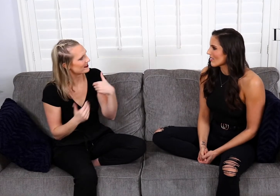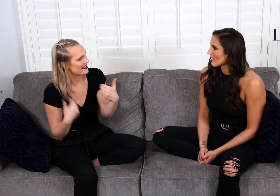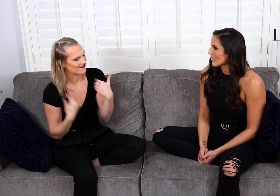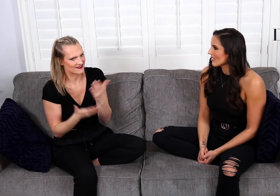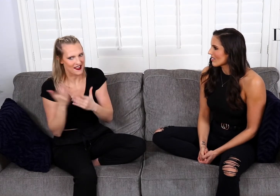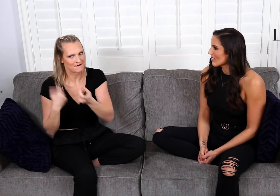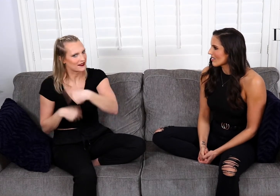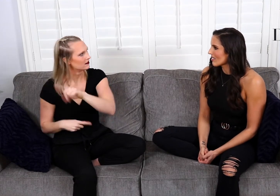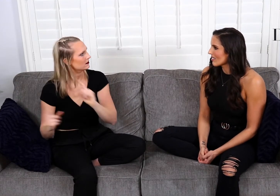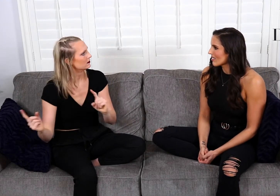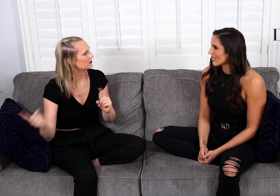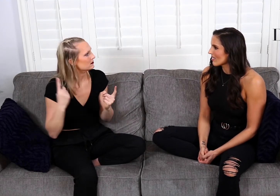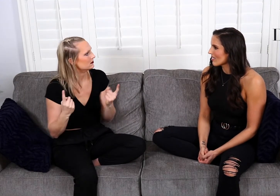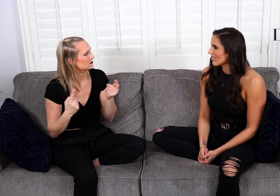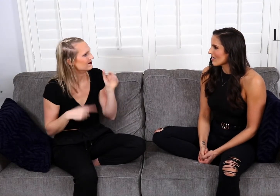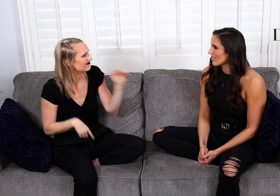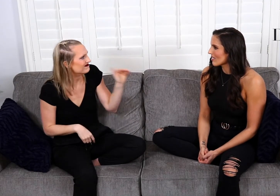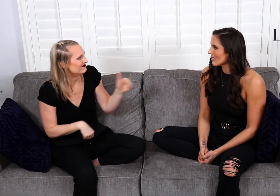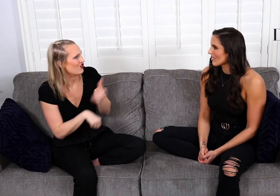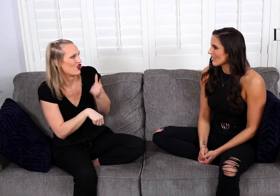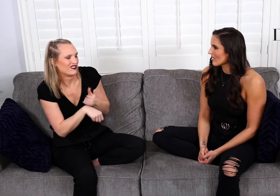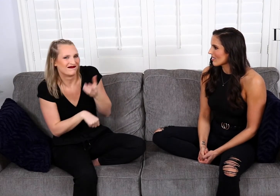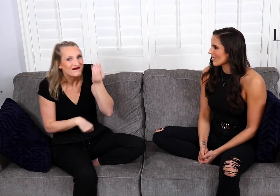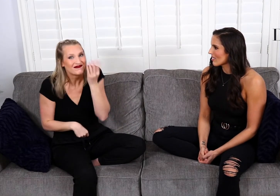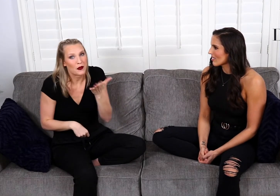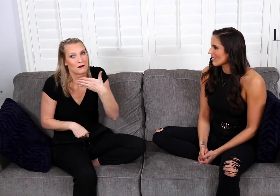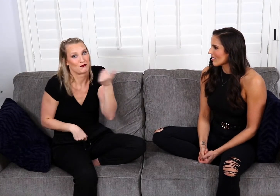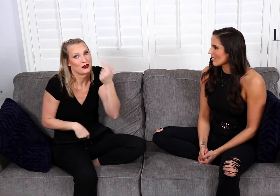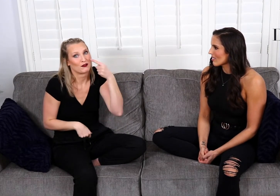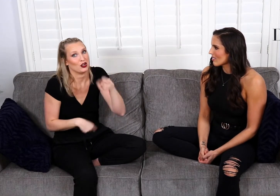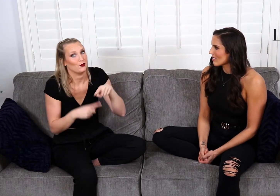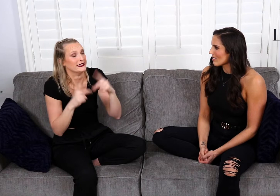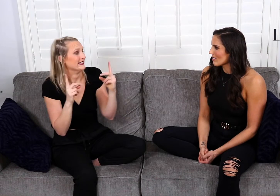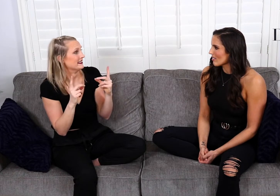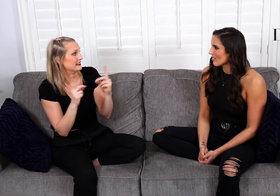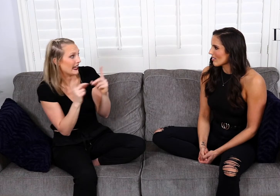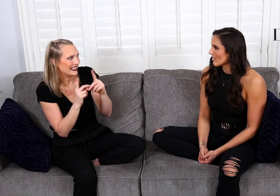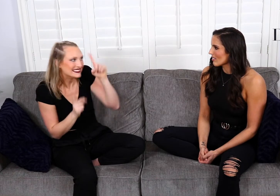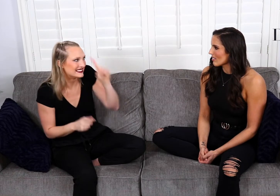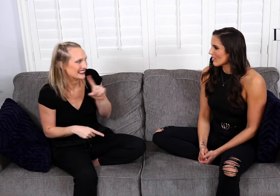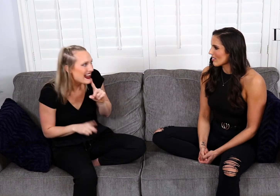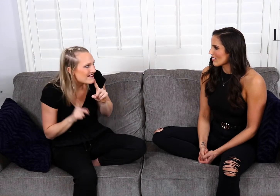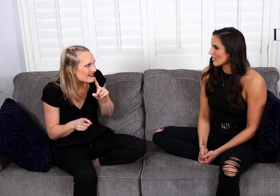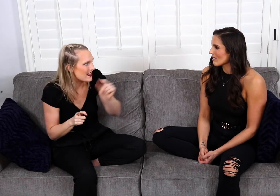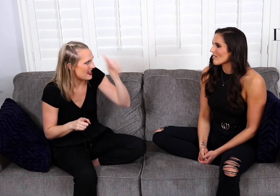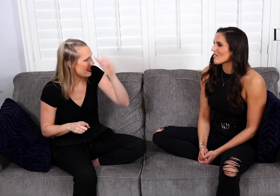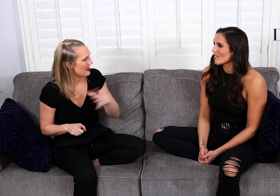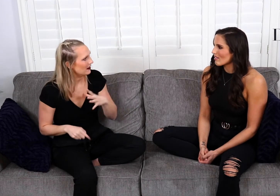I have some of them that will come up to me and say, “Carly, I think it's best for you to date a Deaf guy.”